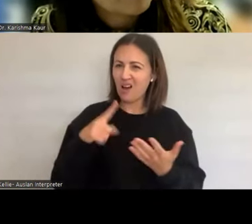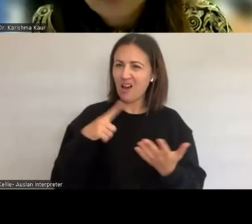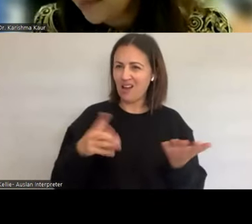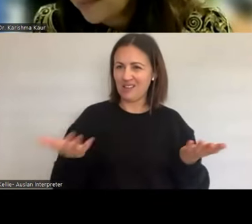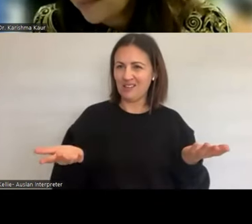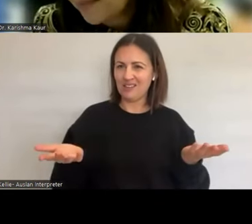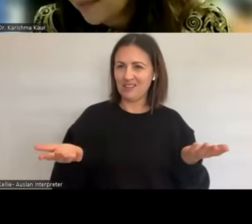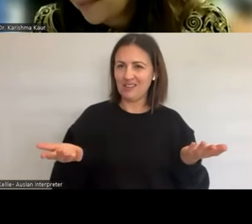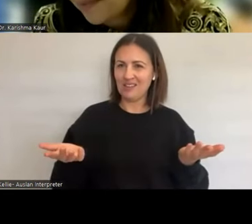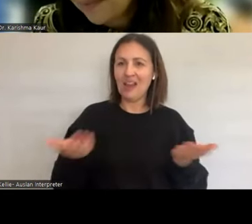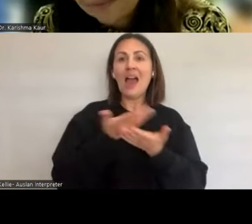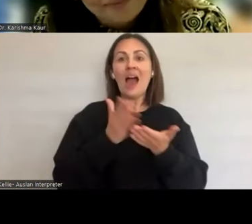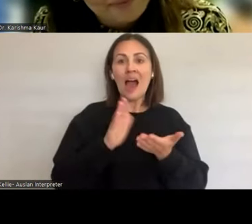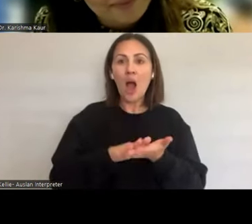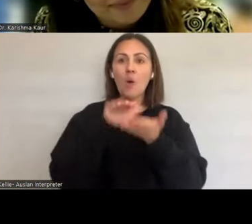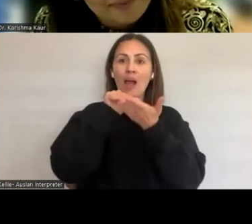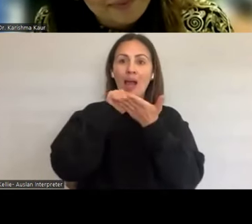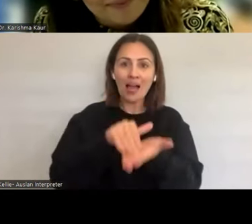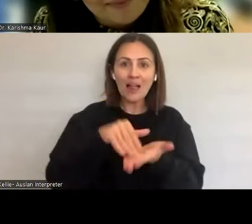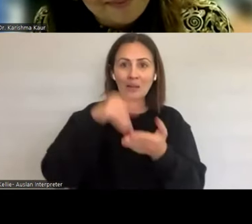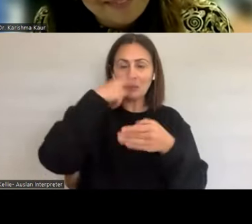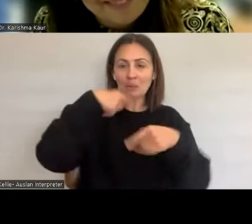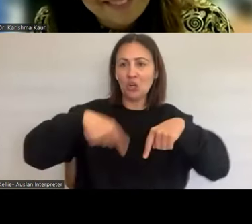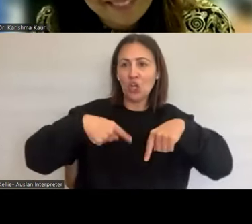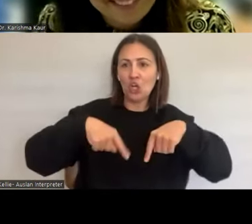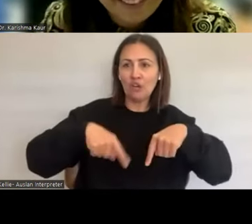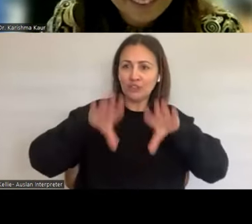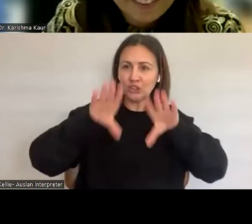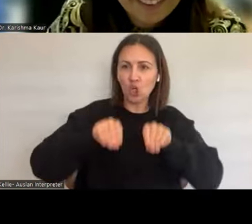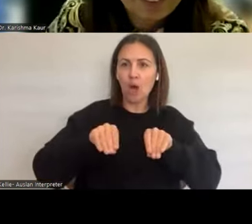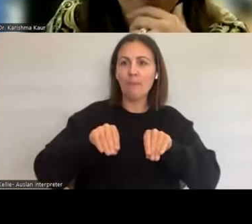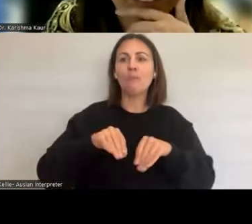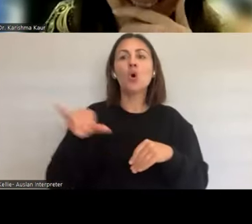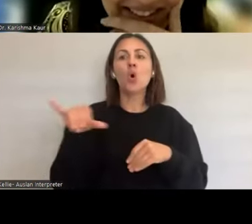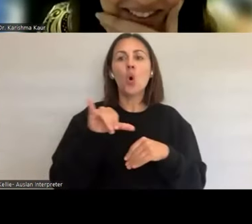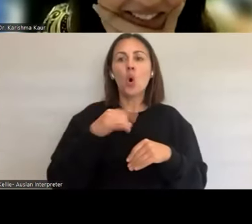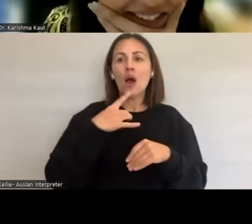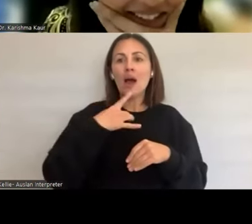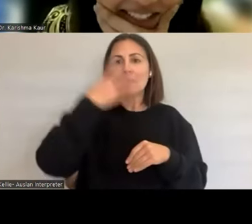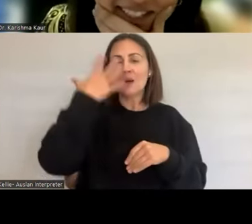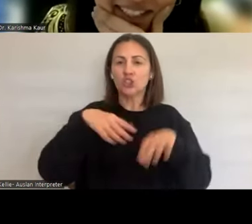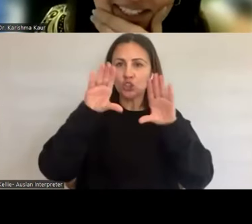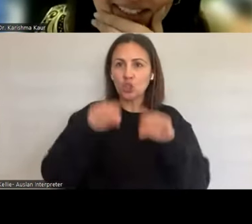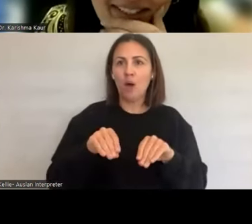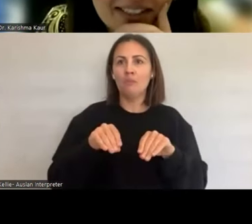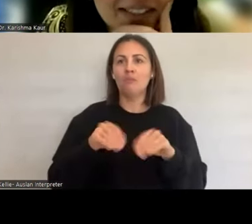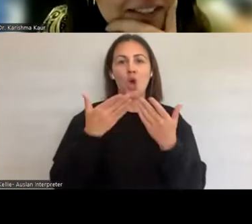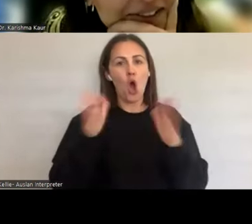strategies for destigmatising conversations and opening discussions about sex and sexual